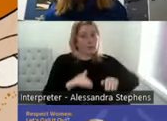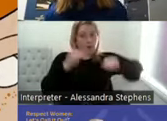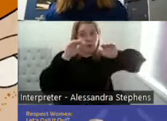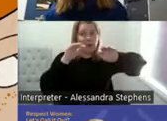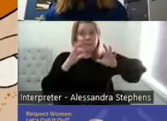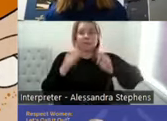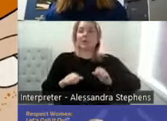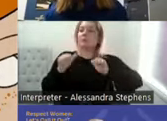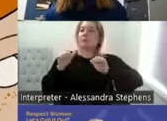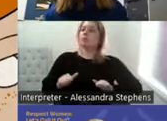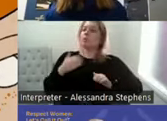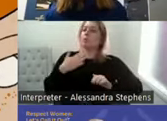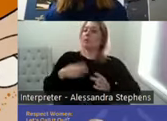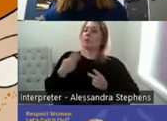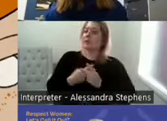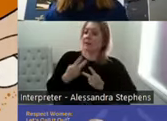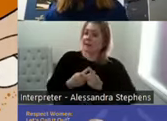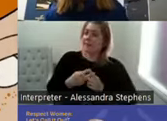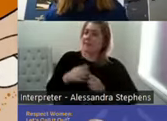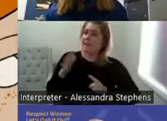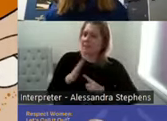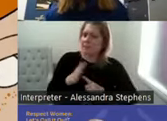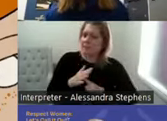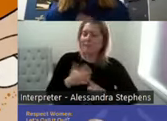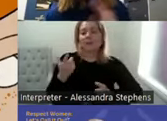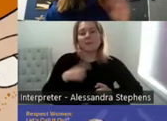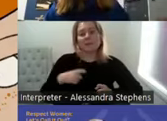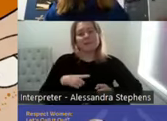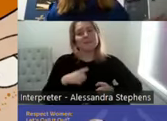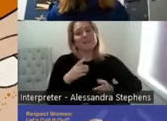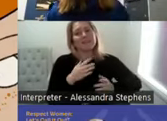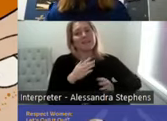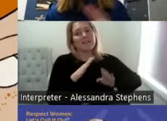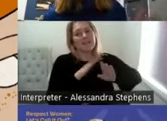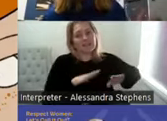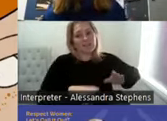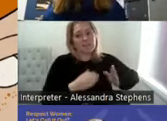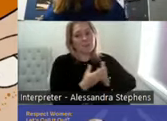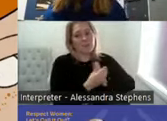Often kids with disabilities are forgotten or seen as asexual and not given this information.